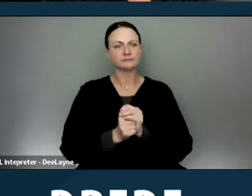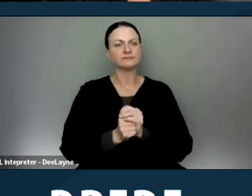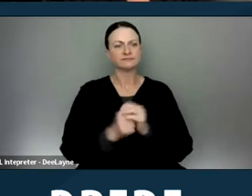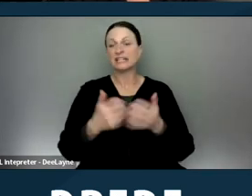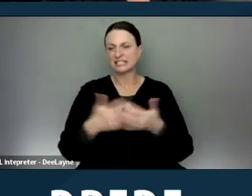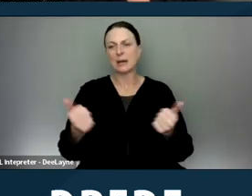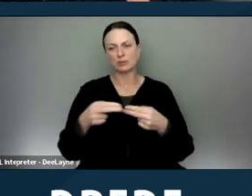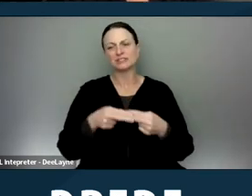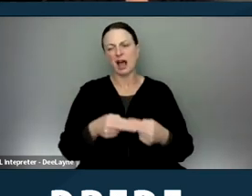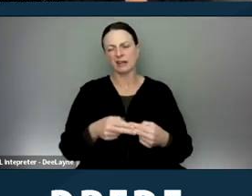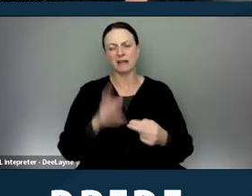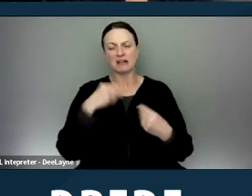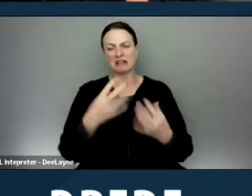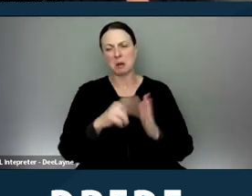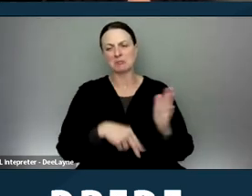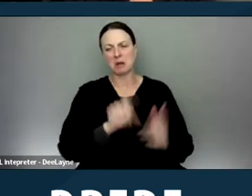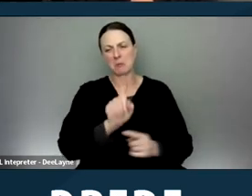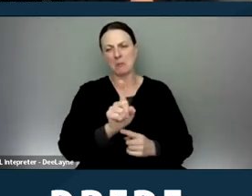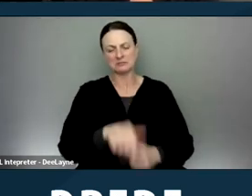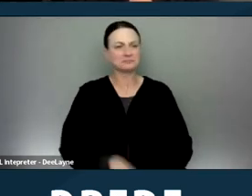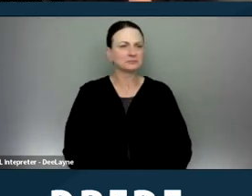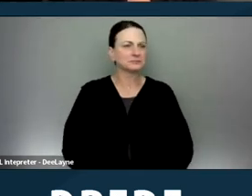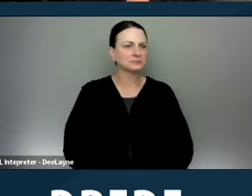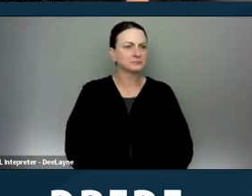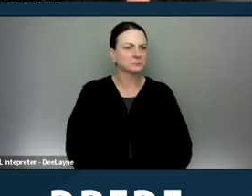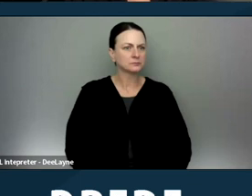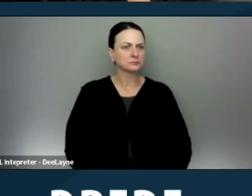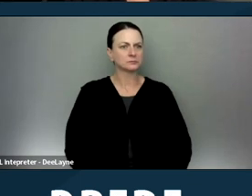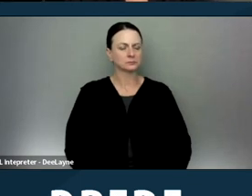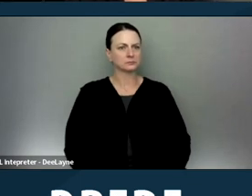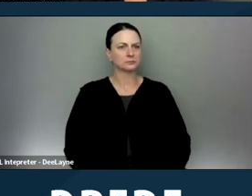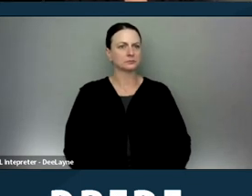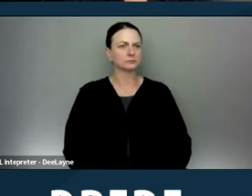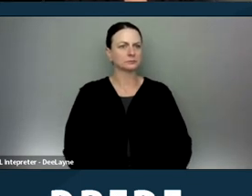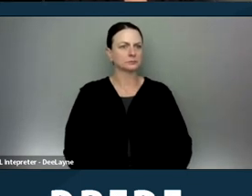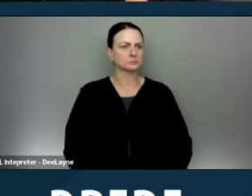And I'll give folks a second to look at the definition of what's prohibited in terms of advertising.